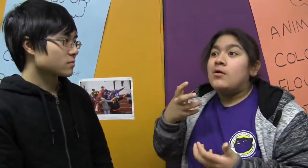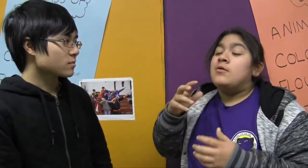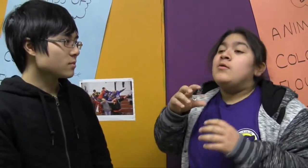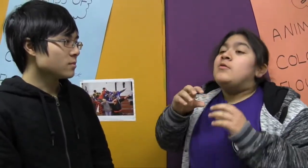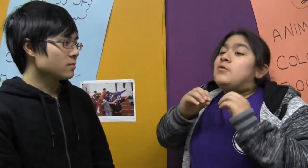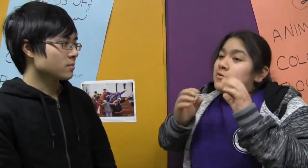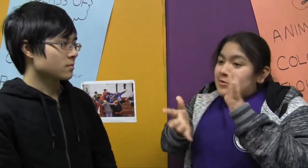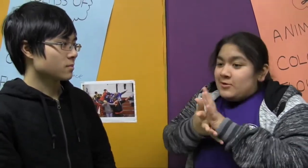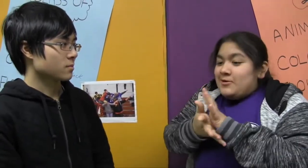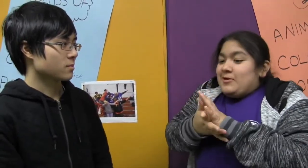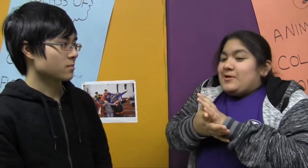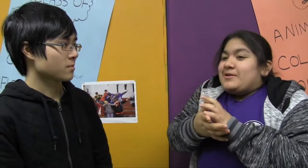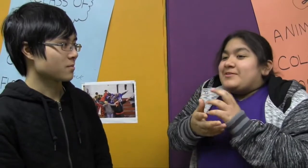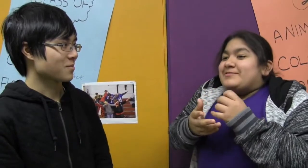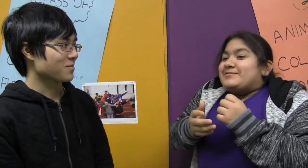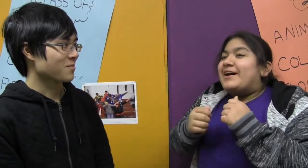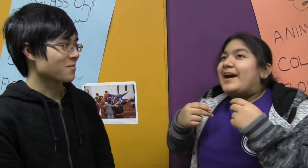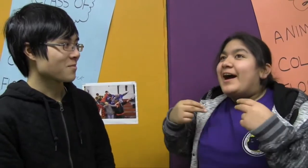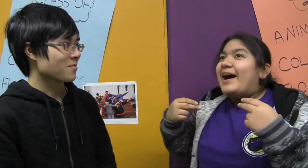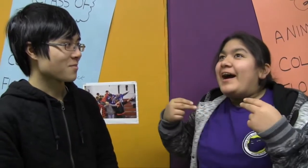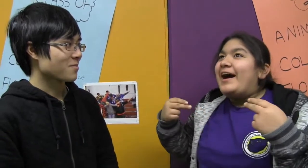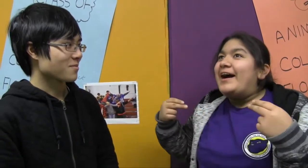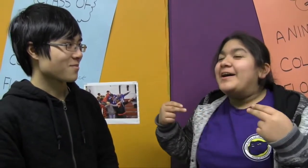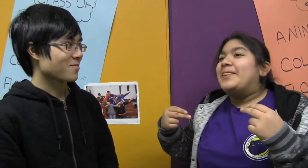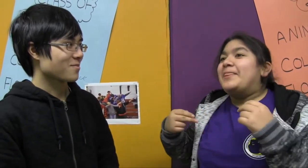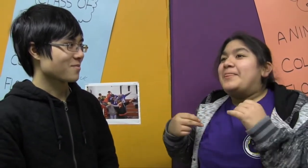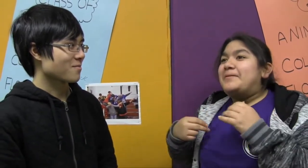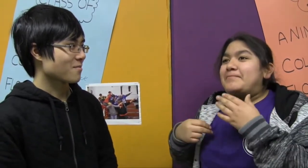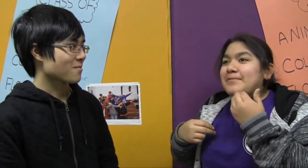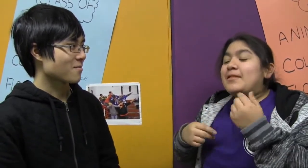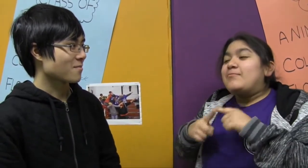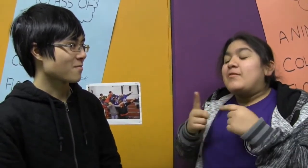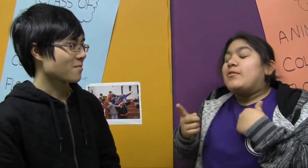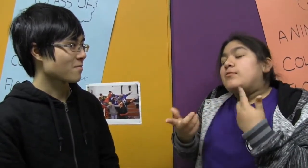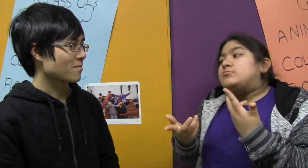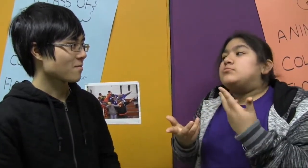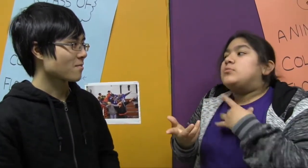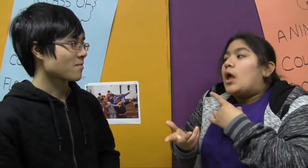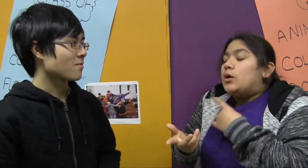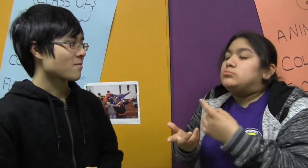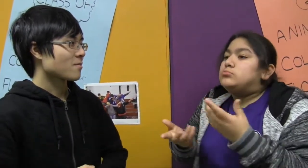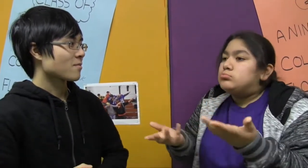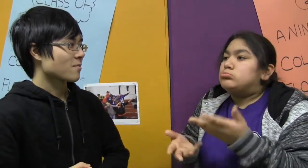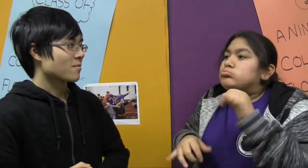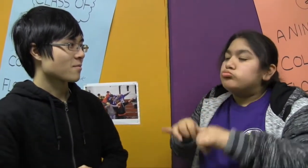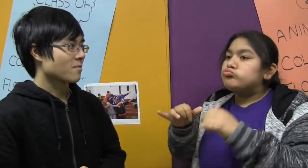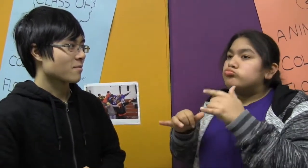I want no school. Ahhh. I think that will be sweet, just staying relaxed like I do at home, you know?